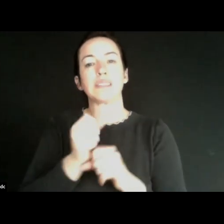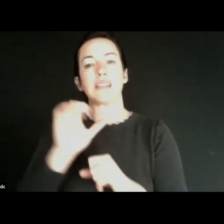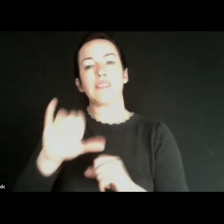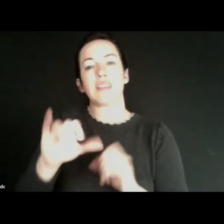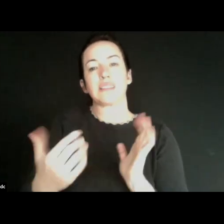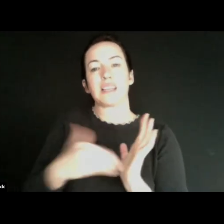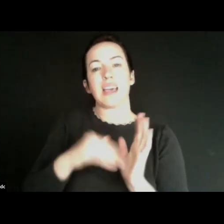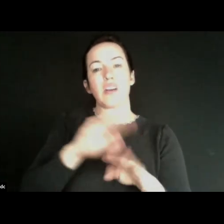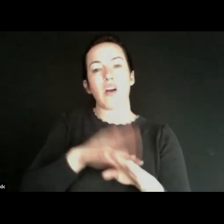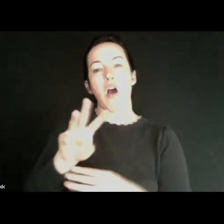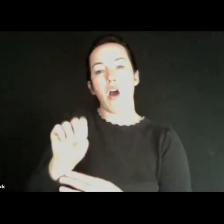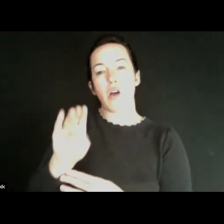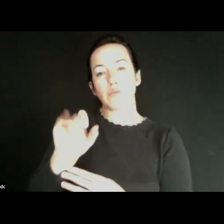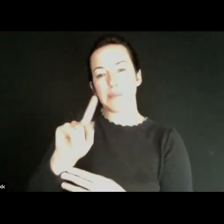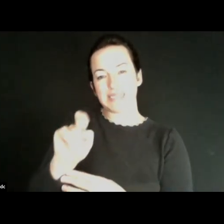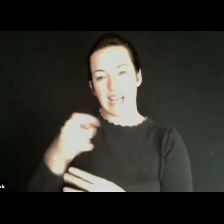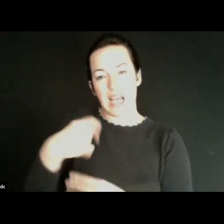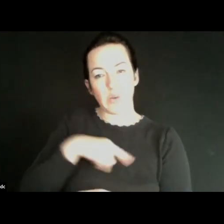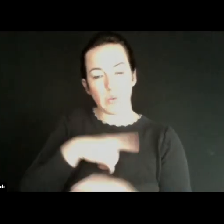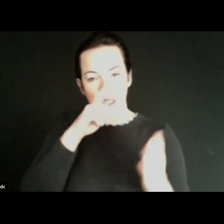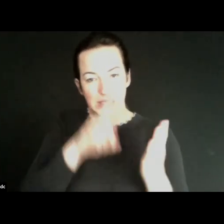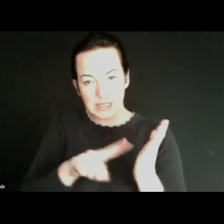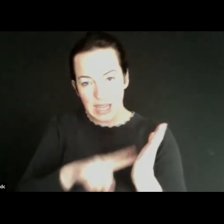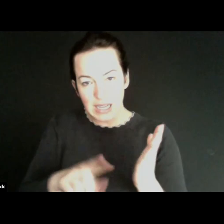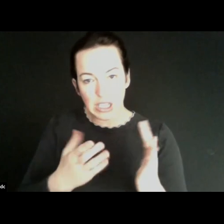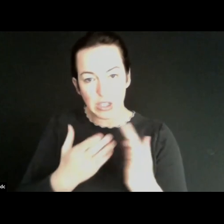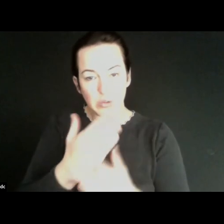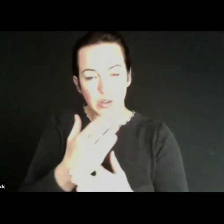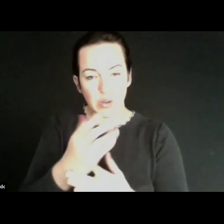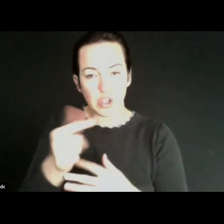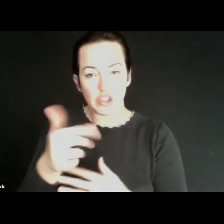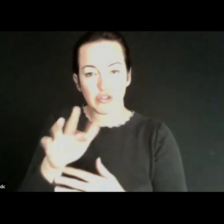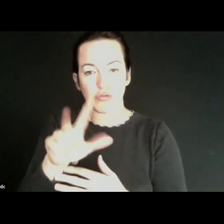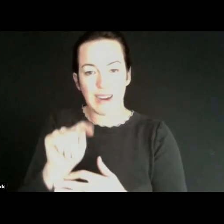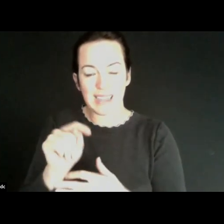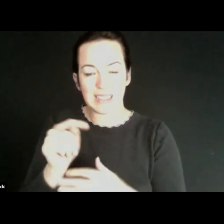on our website. We also studied through the a big grant from the Federal Communications Commission